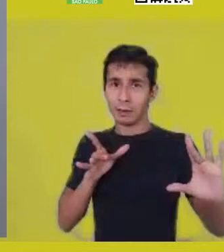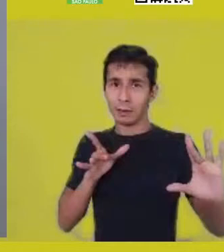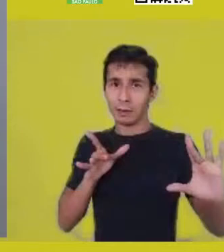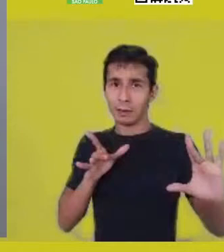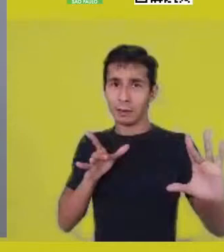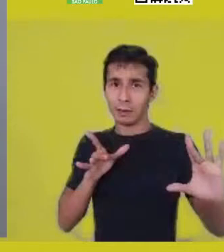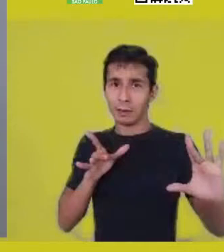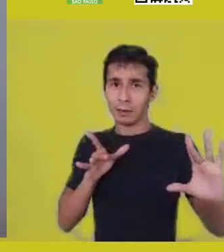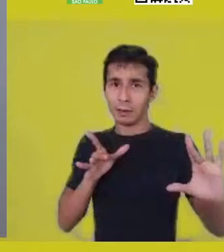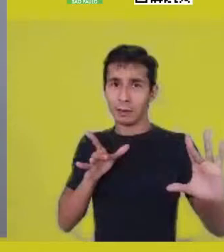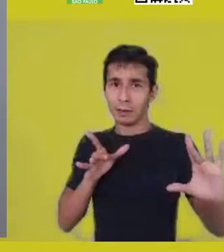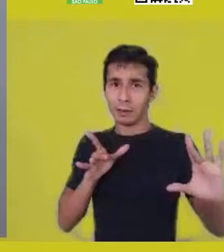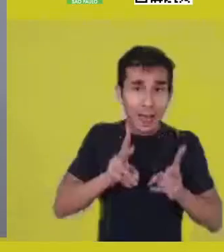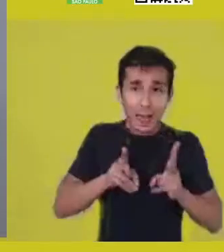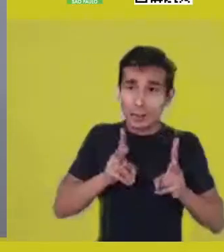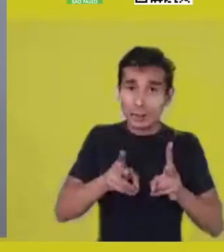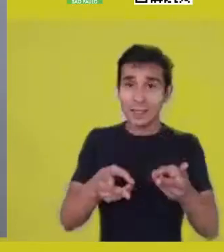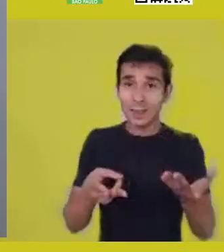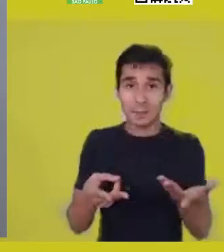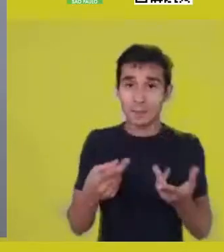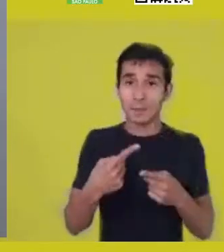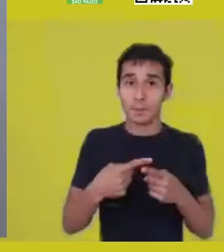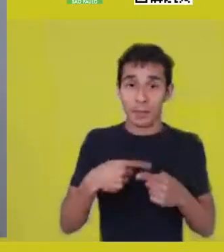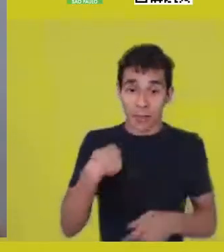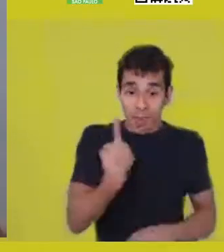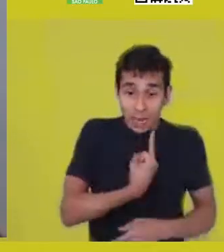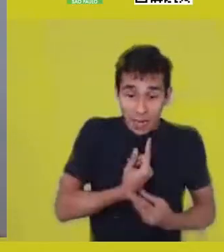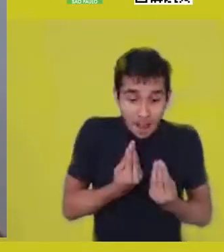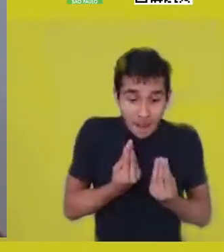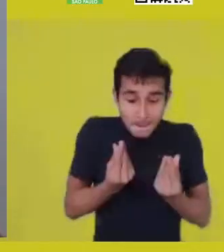Because it’s not about will, or not following